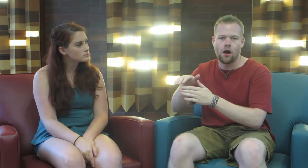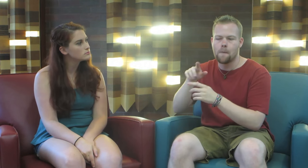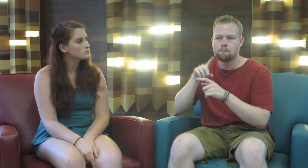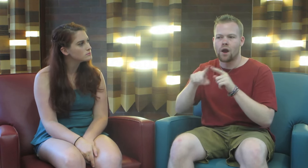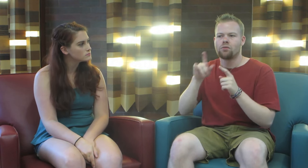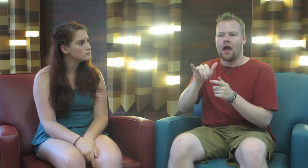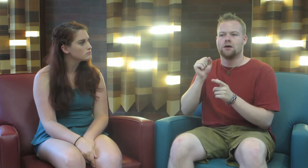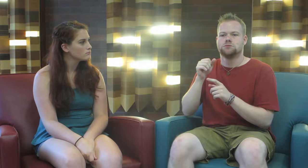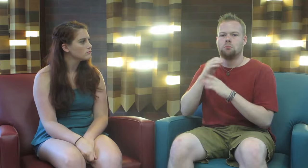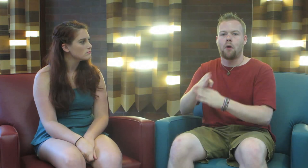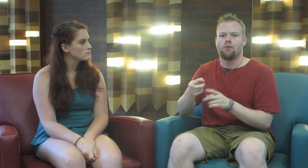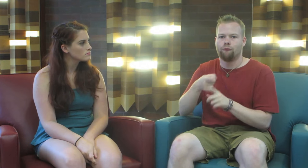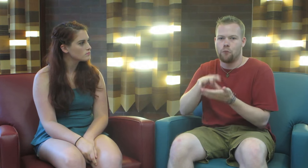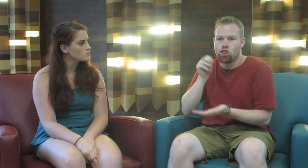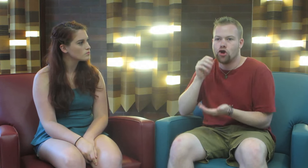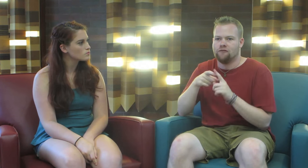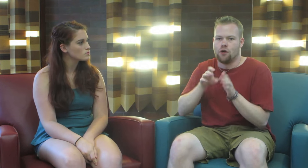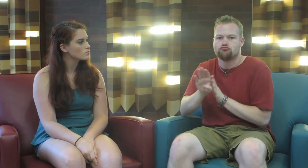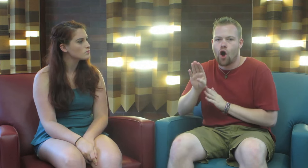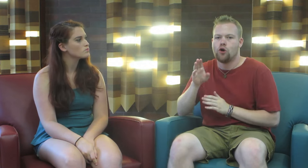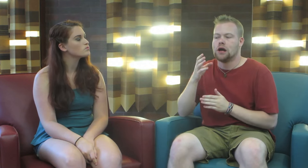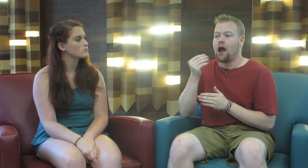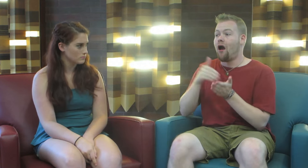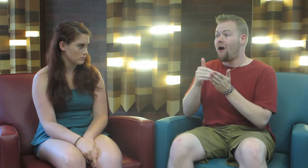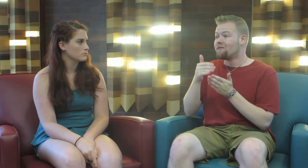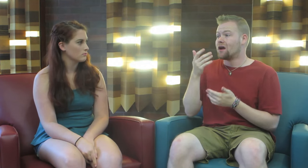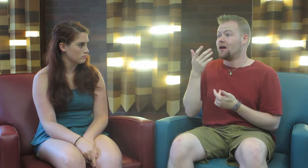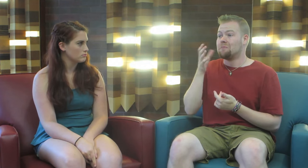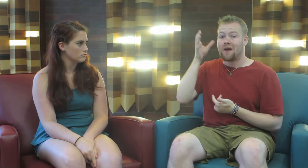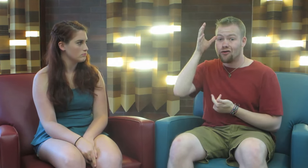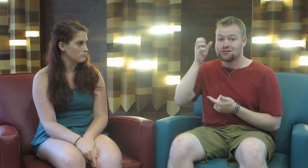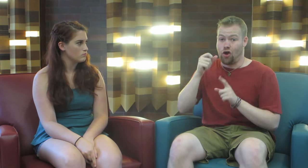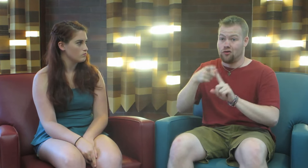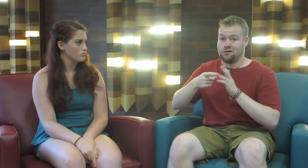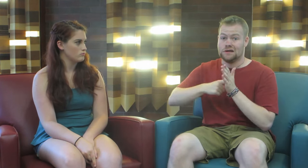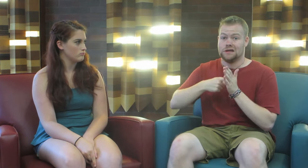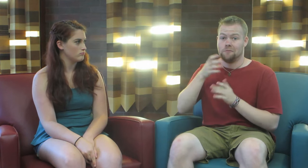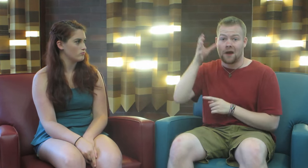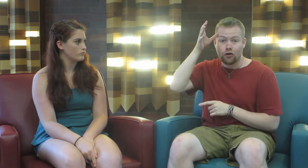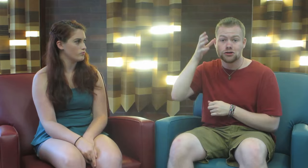But that is blocking them from learning, from growing. And often parents are the key, parents.